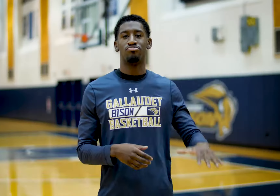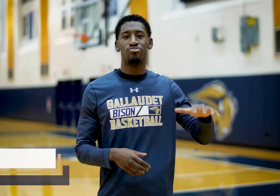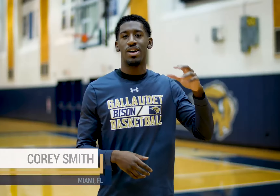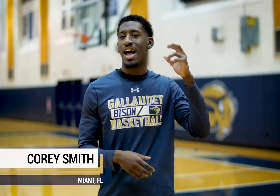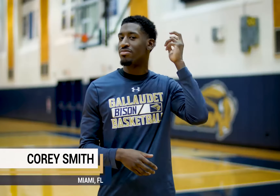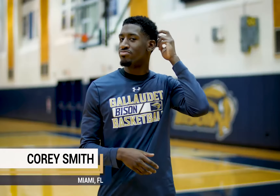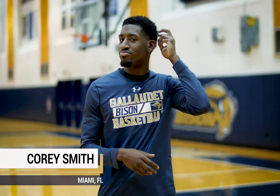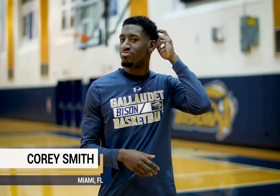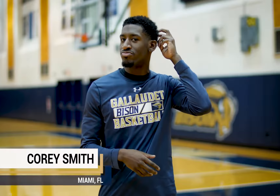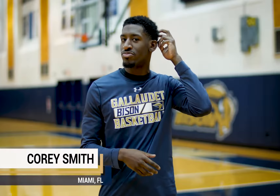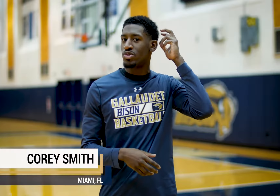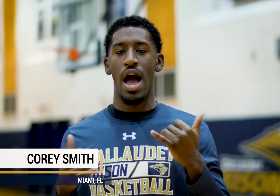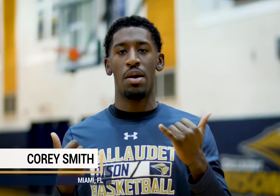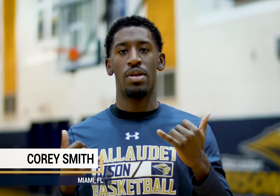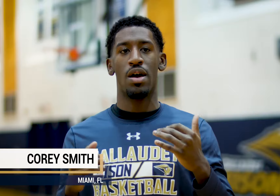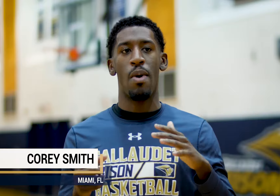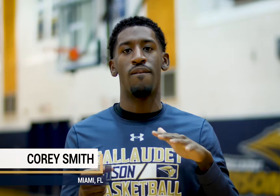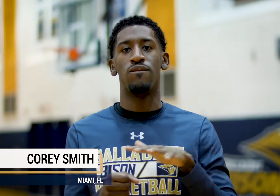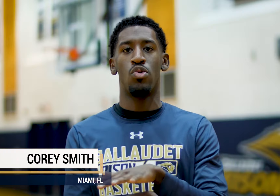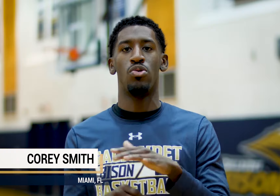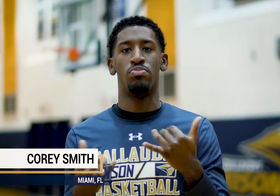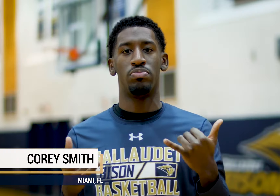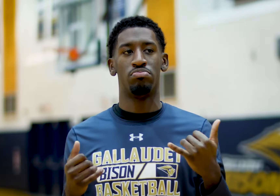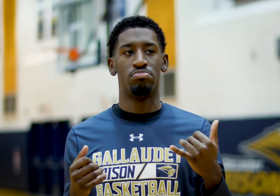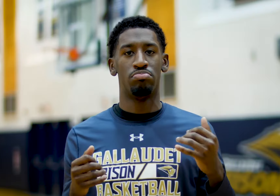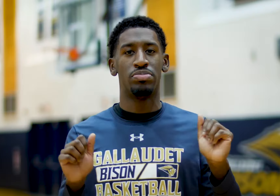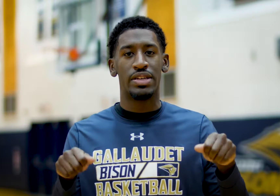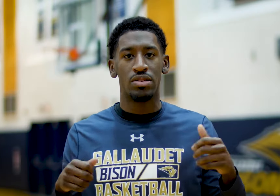I grew up with a cochlear implant, Now [playing without my CI] I play to my full potential.